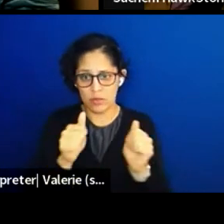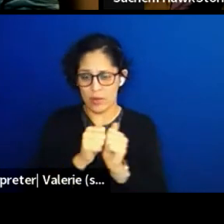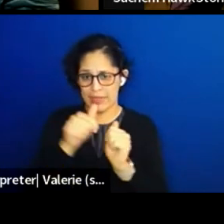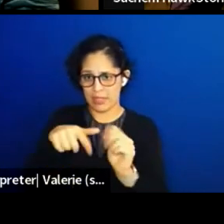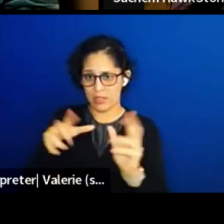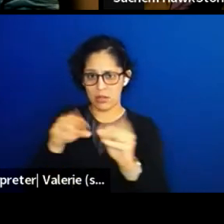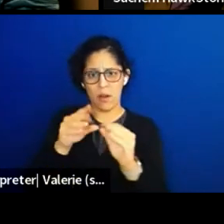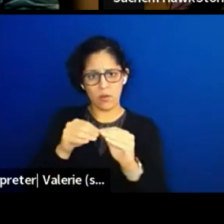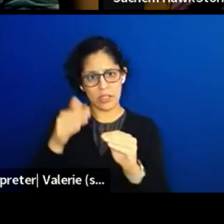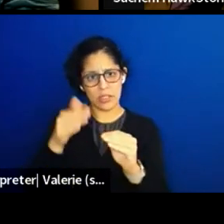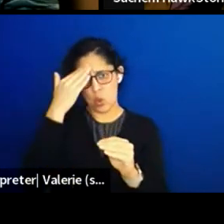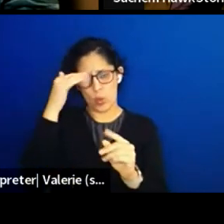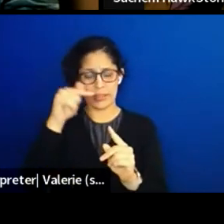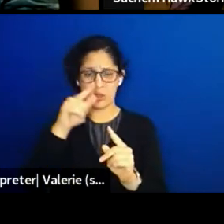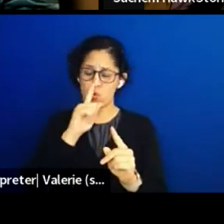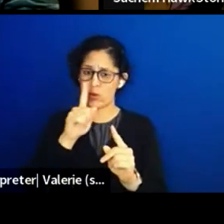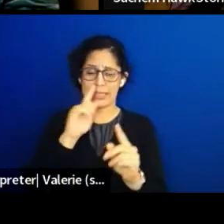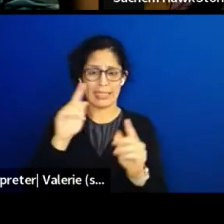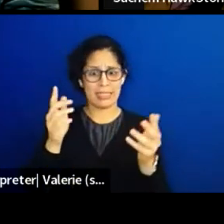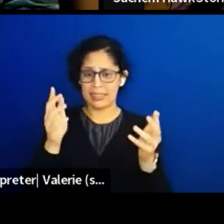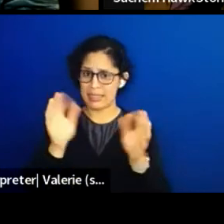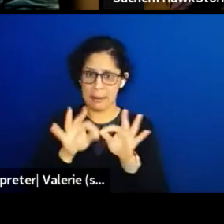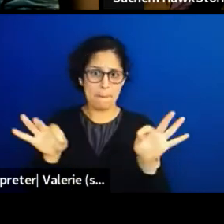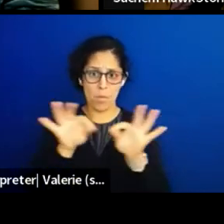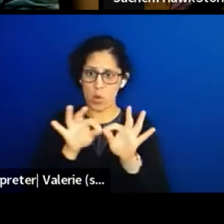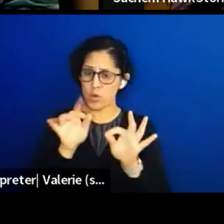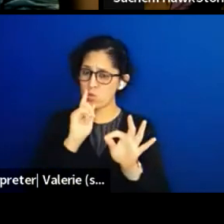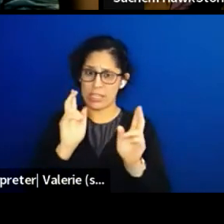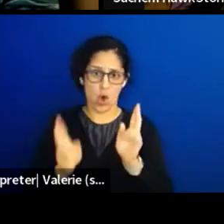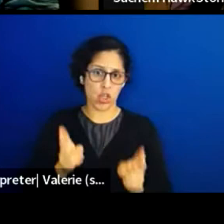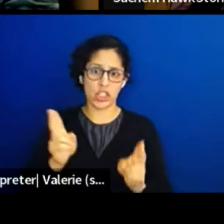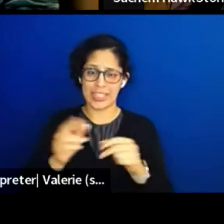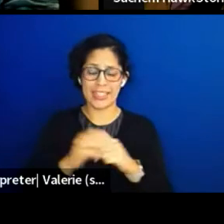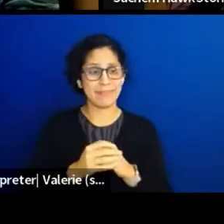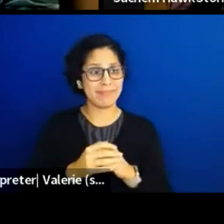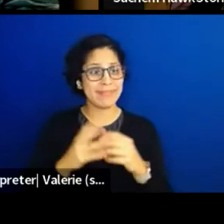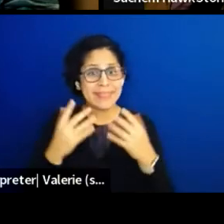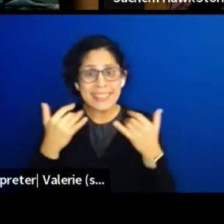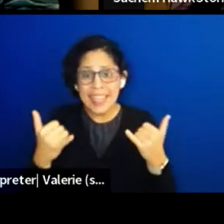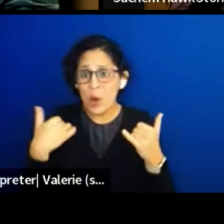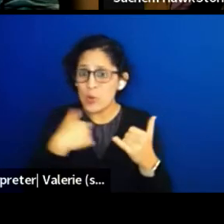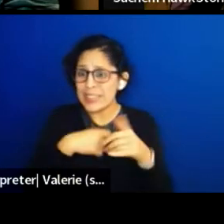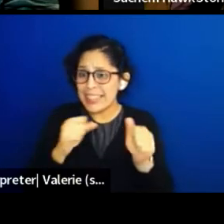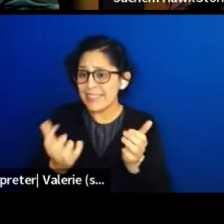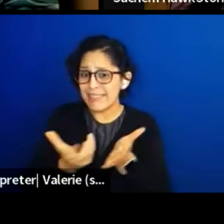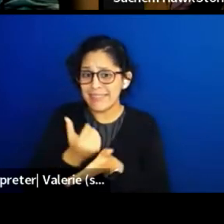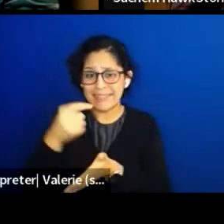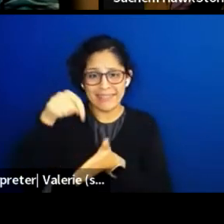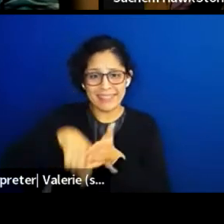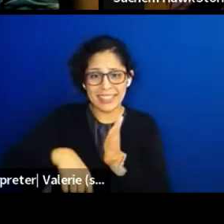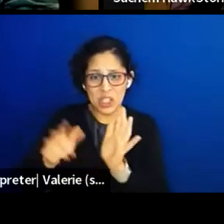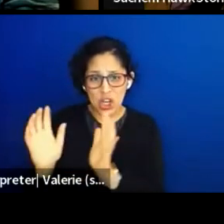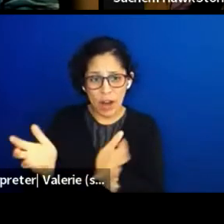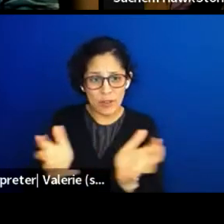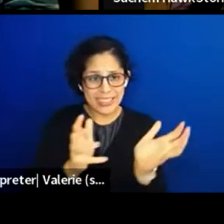So now we move into our conversation, which I'm so excited about and really, the prompt is very open.